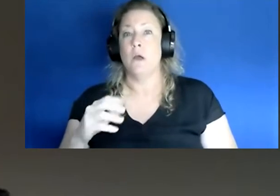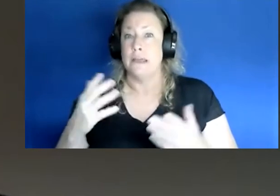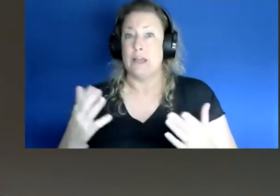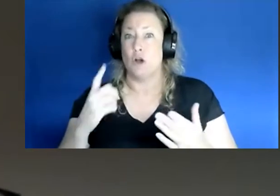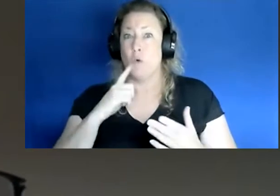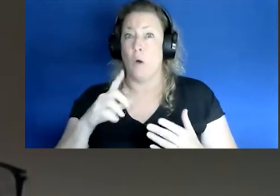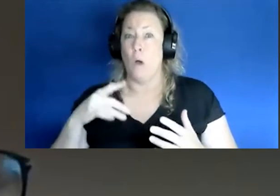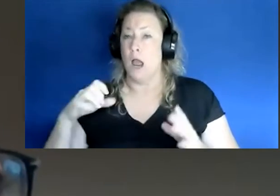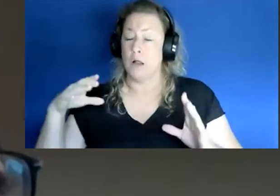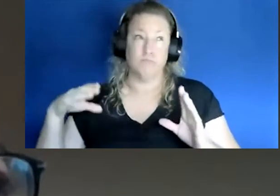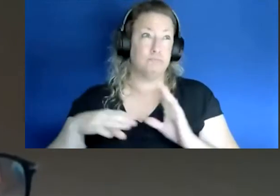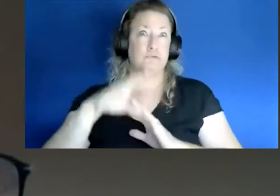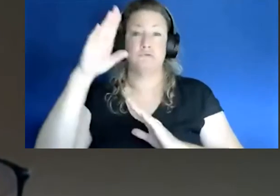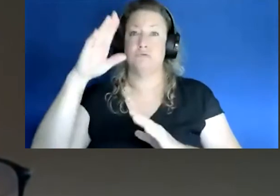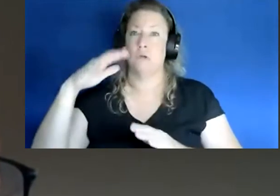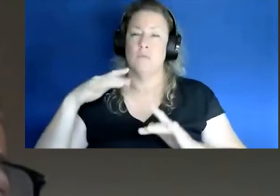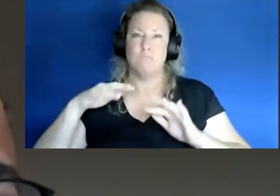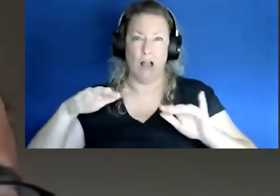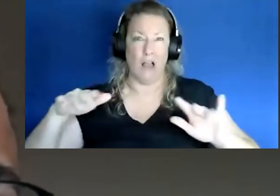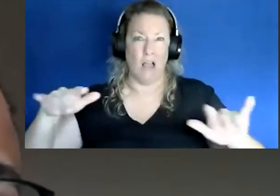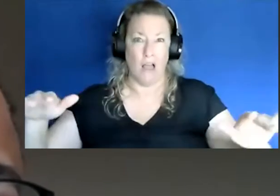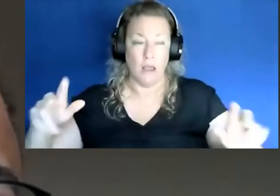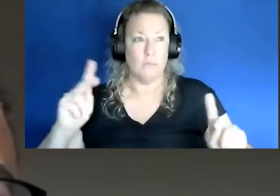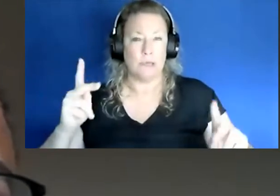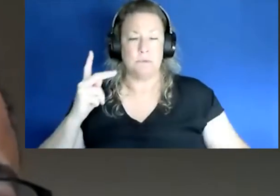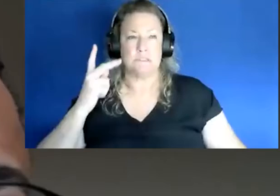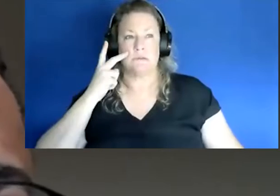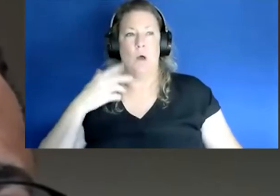that and I think that because of that it really drove people to try to try to get vaccinated.